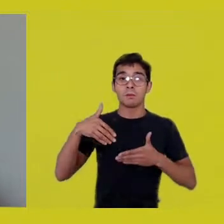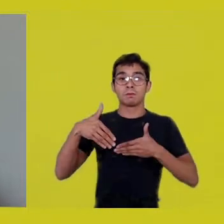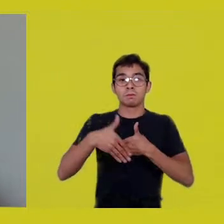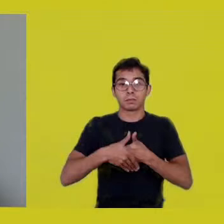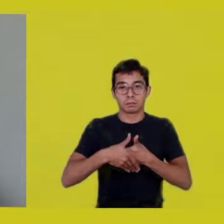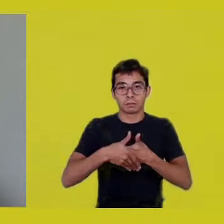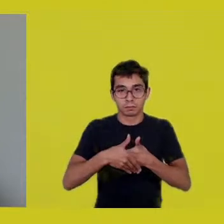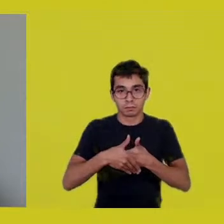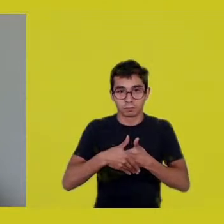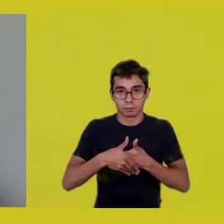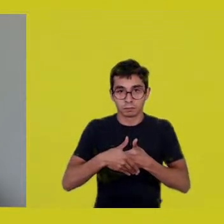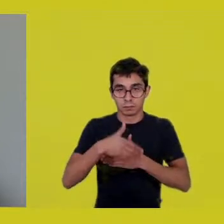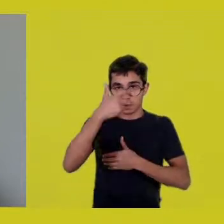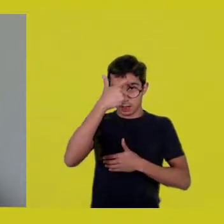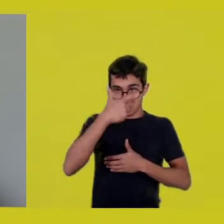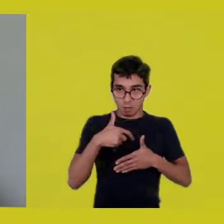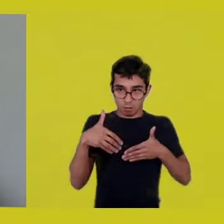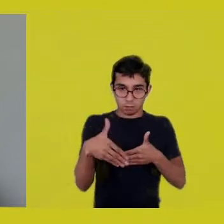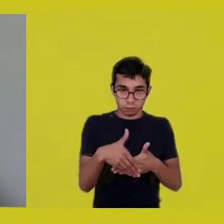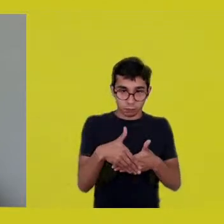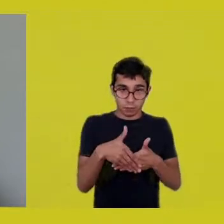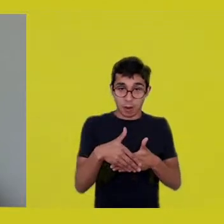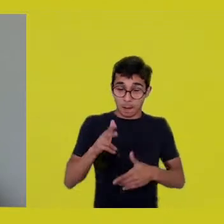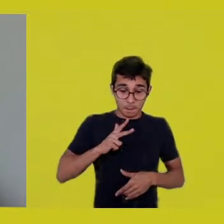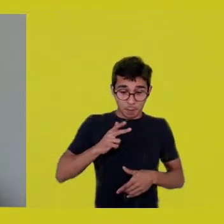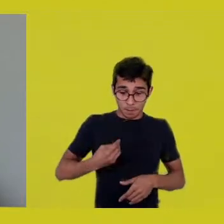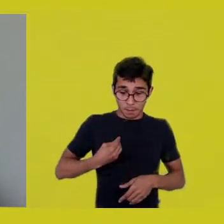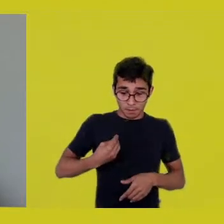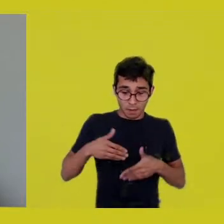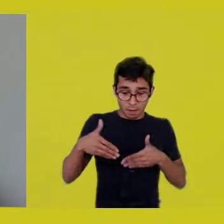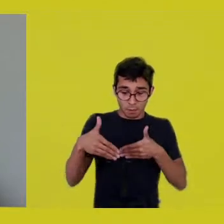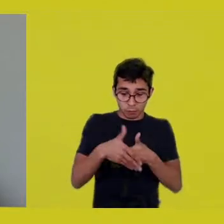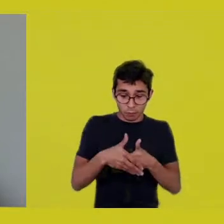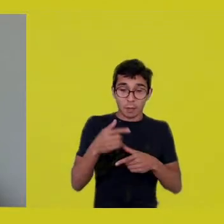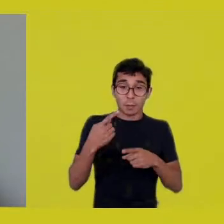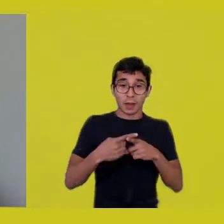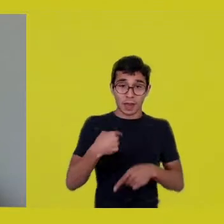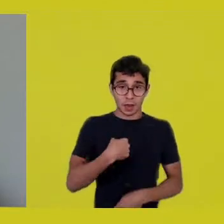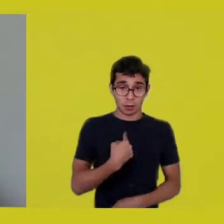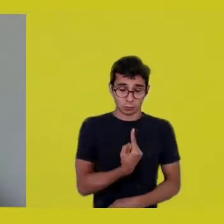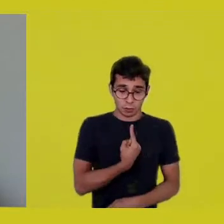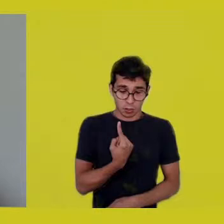Because living subjected just to oneself must be very boring.